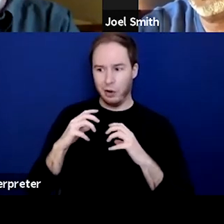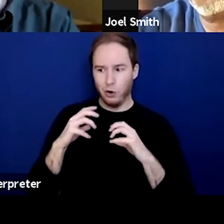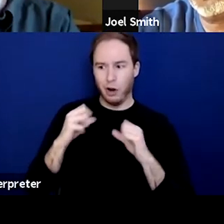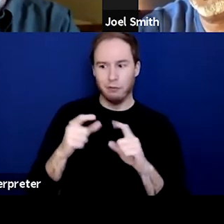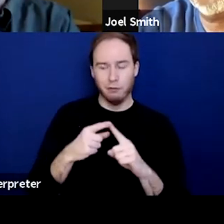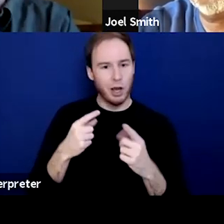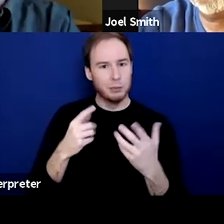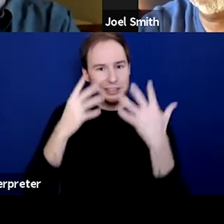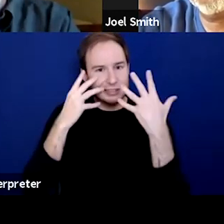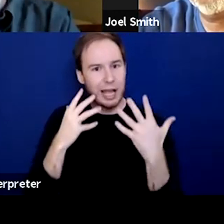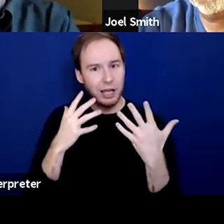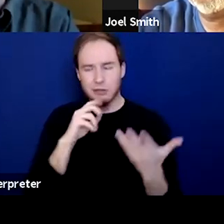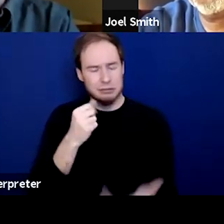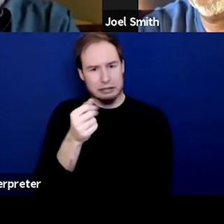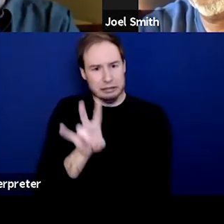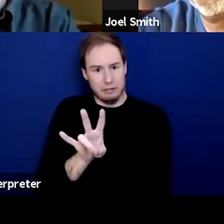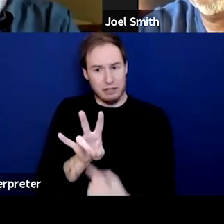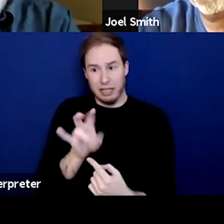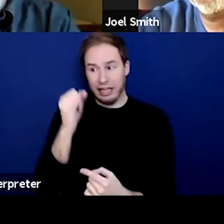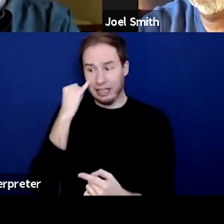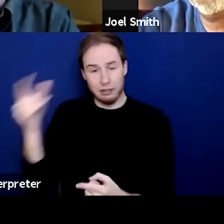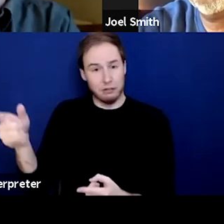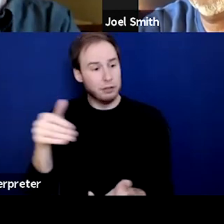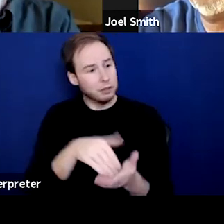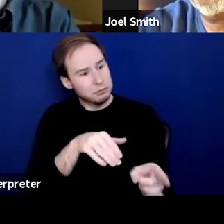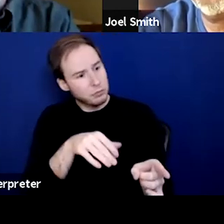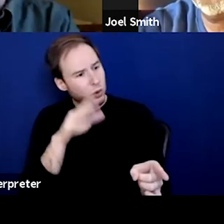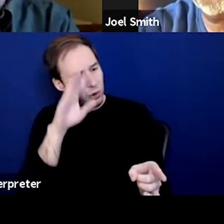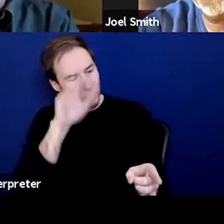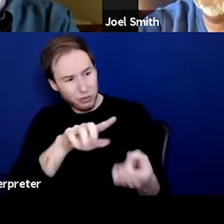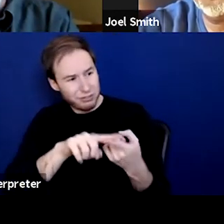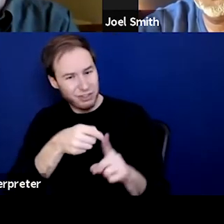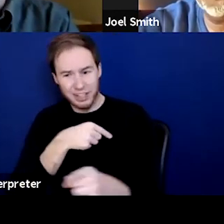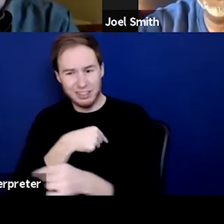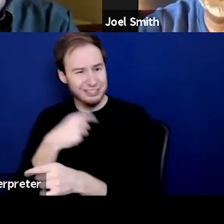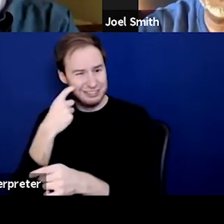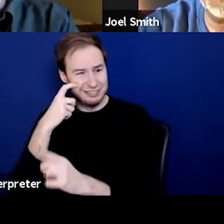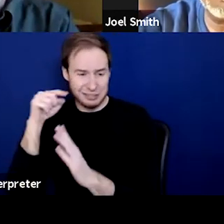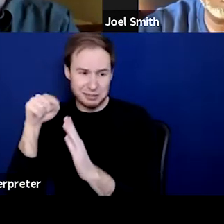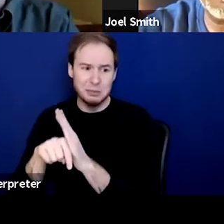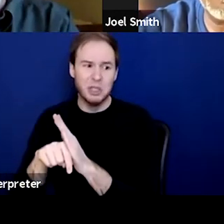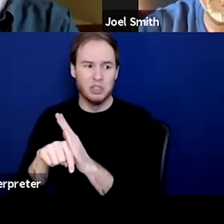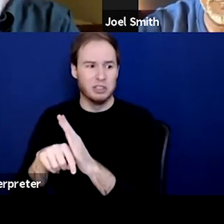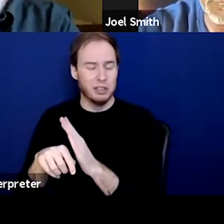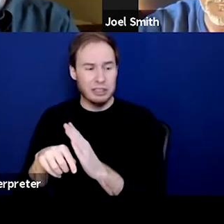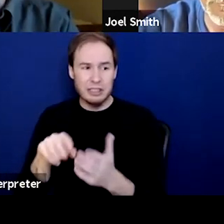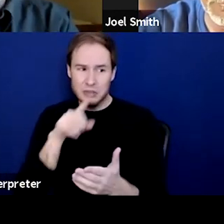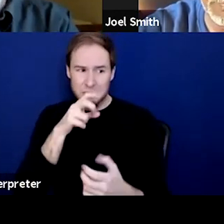That at 17 years old, if someone would have said, "Hey, Racquel, I know your friends have been murdered, and this is gonna be really, really difficult.